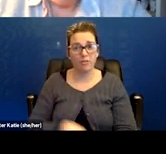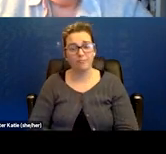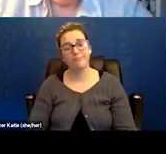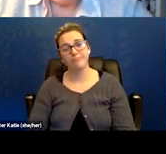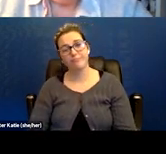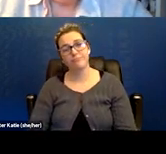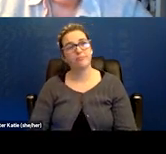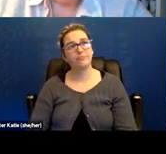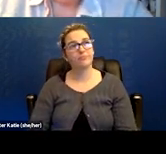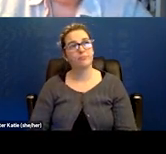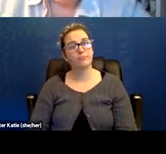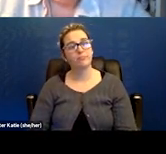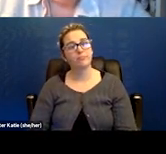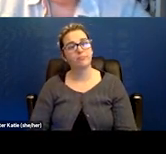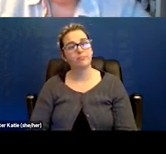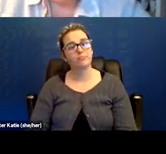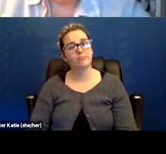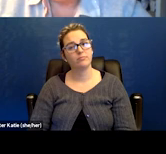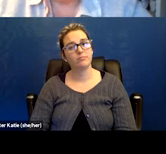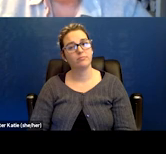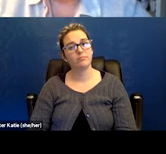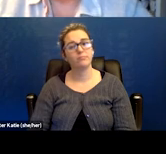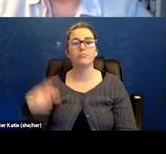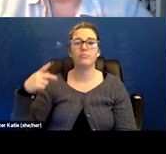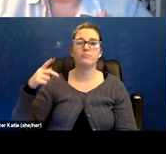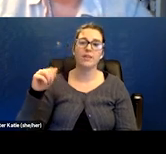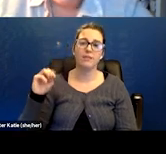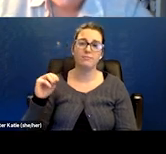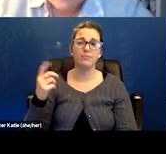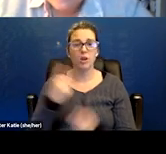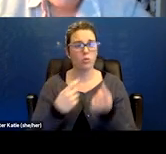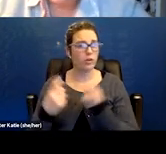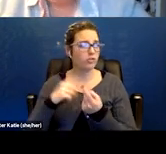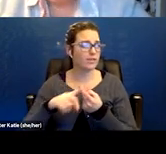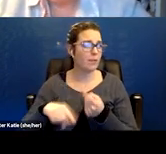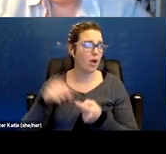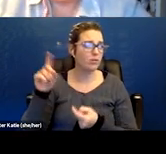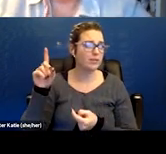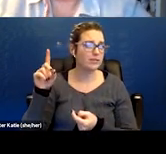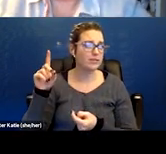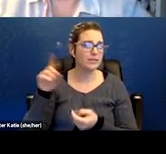We have some questions that are coming in that are, are really just about documenting symptoms